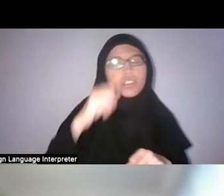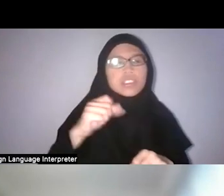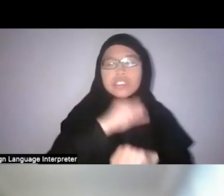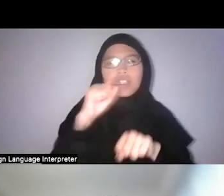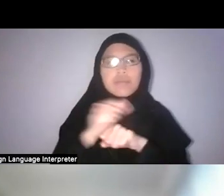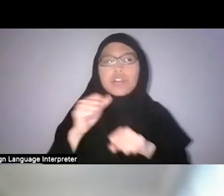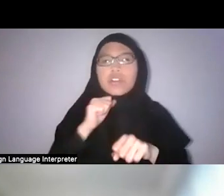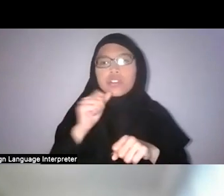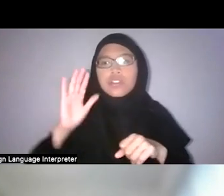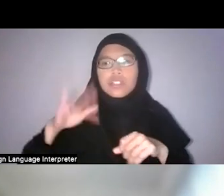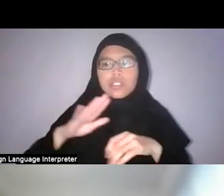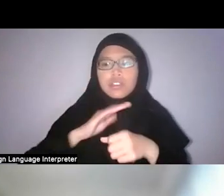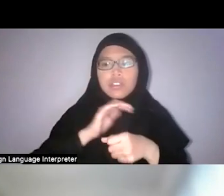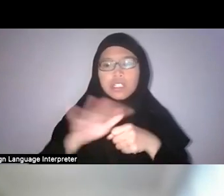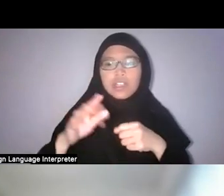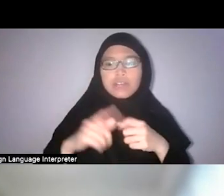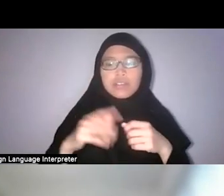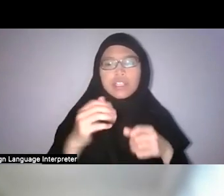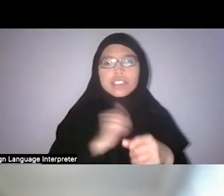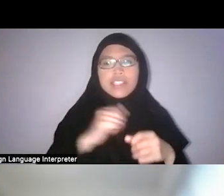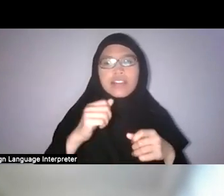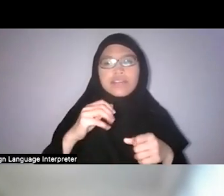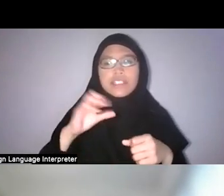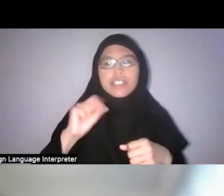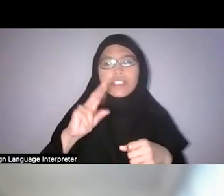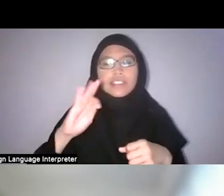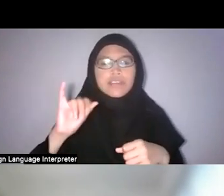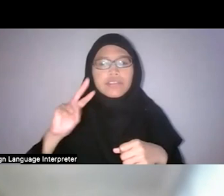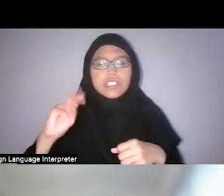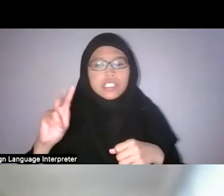So he believed that it was better to focus on what the nation would do best,